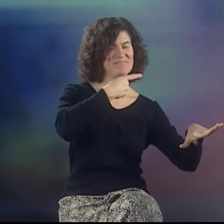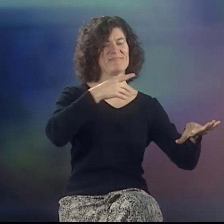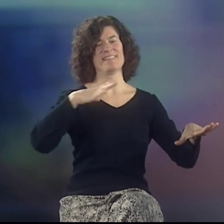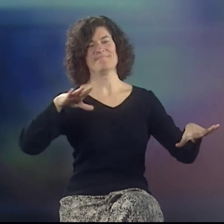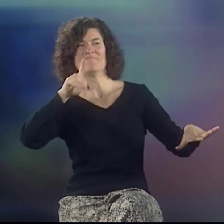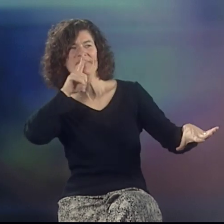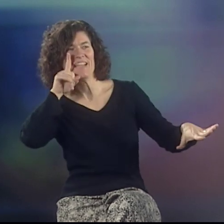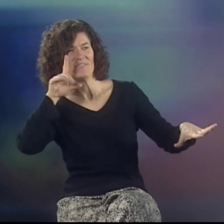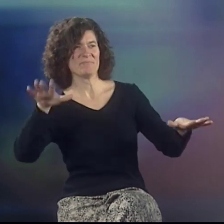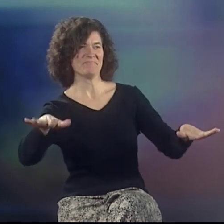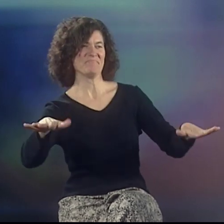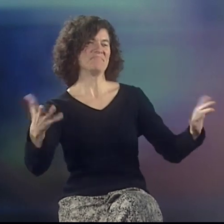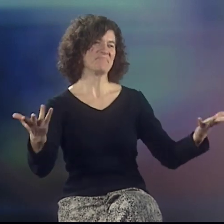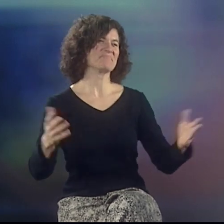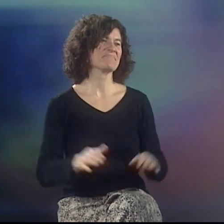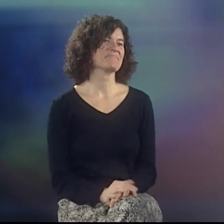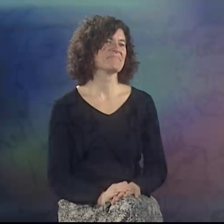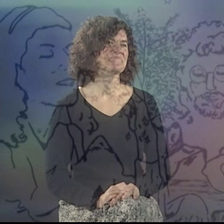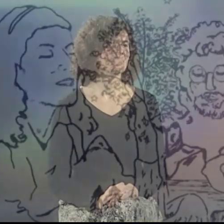on opposite shores of a river.